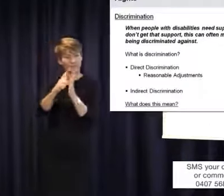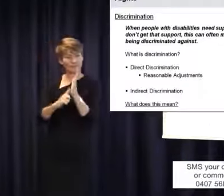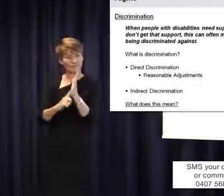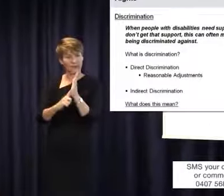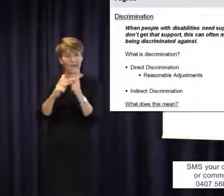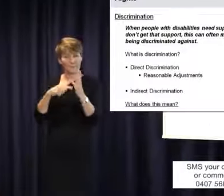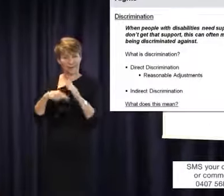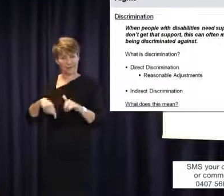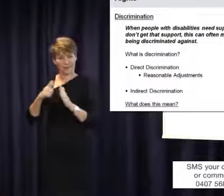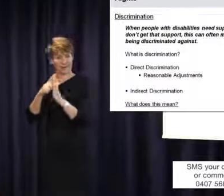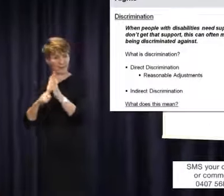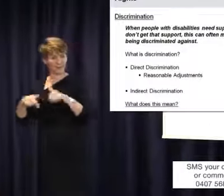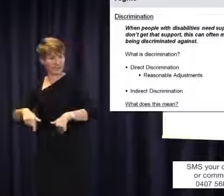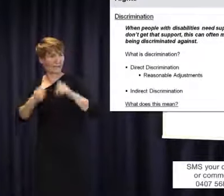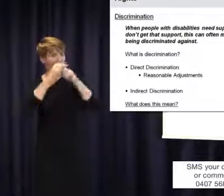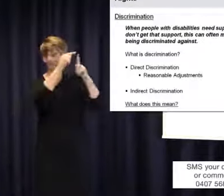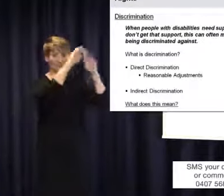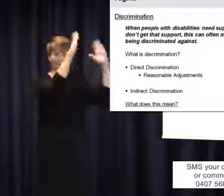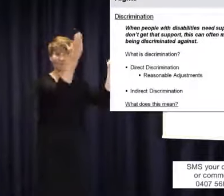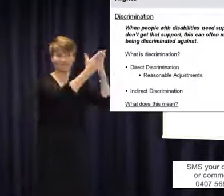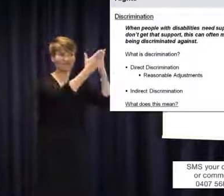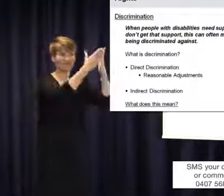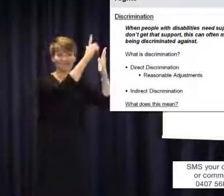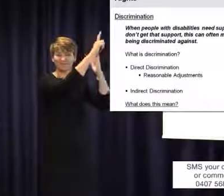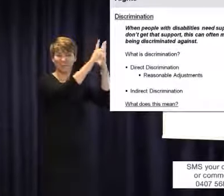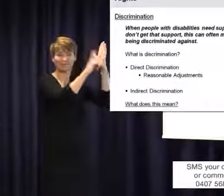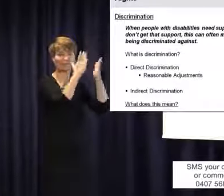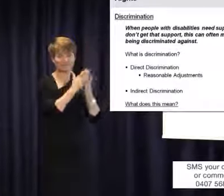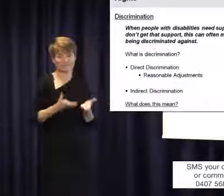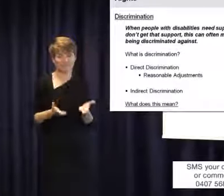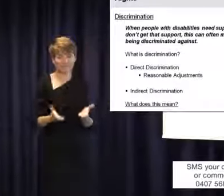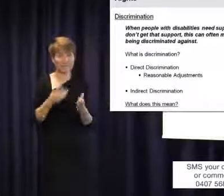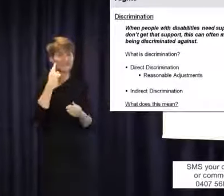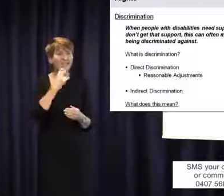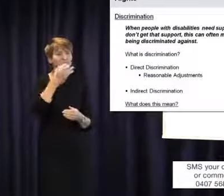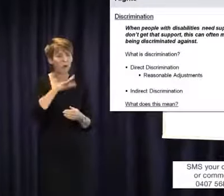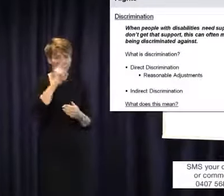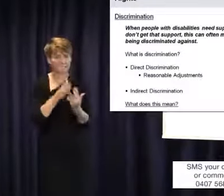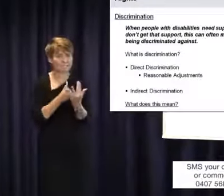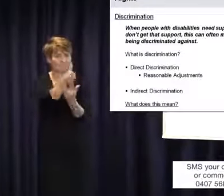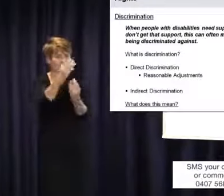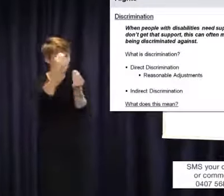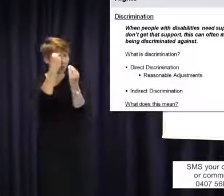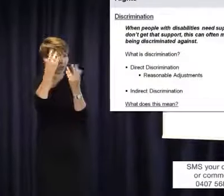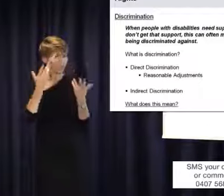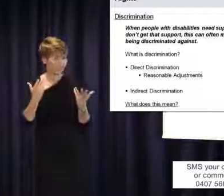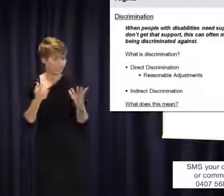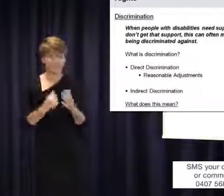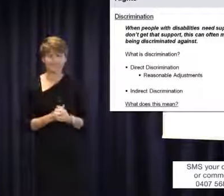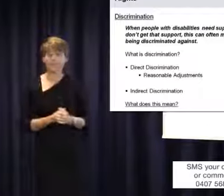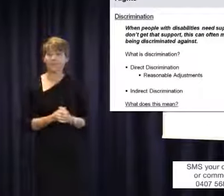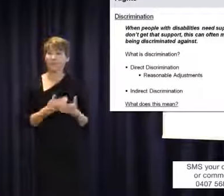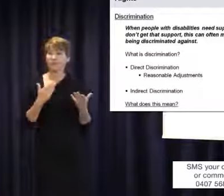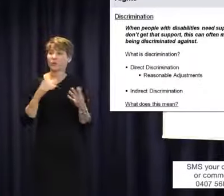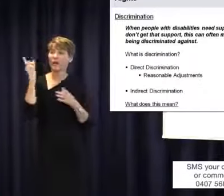uphold the rights of deaf students to access their education. So I want to talk about what